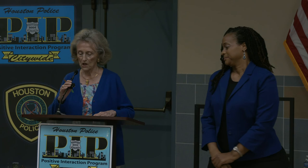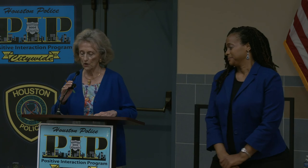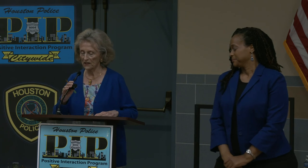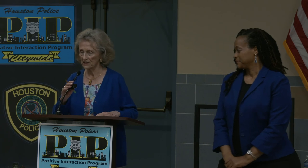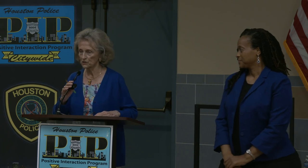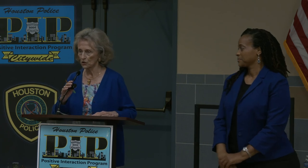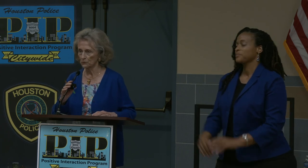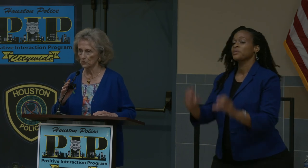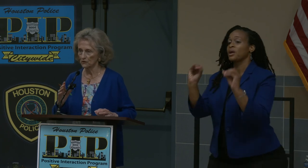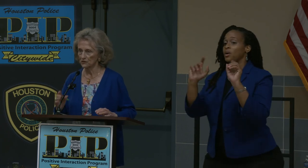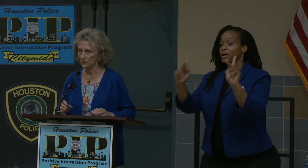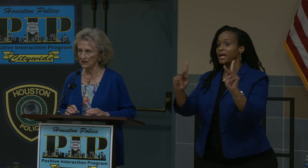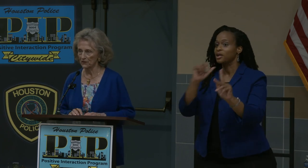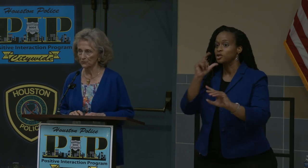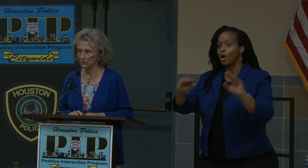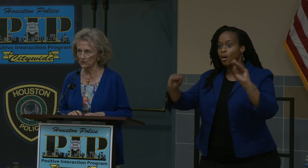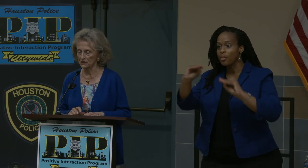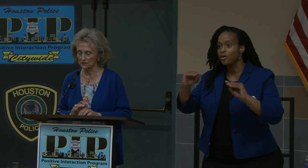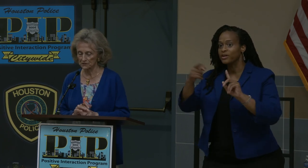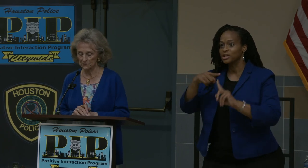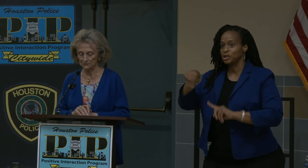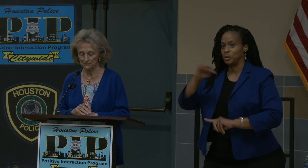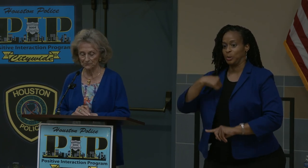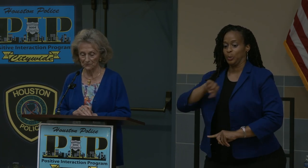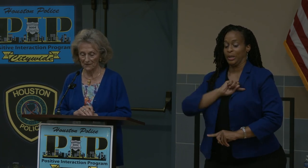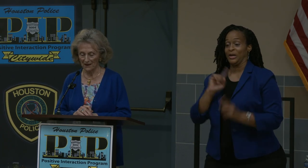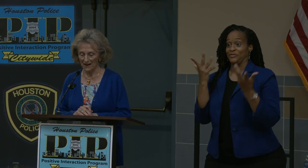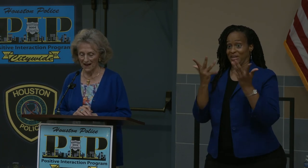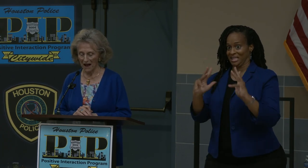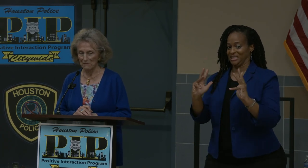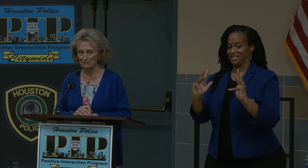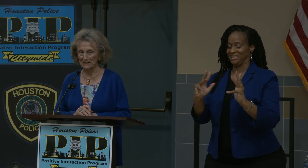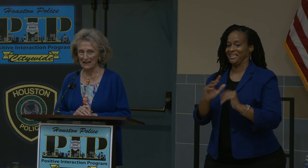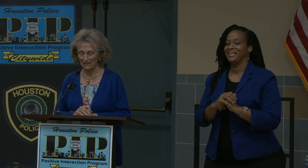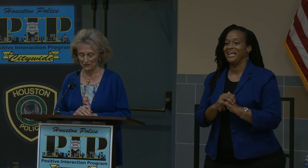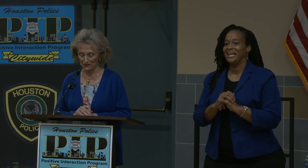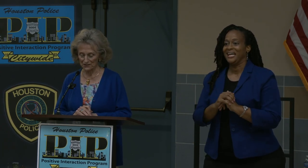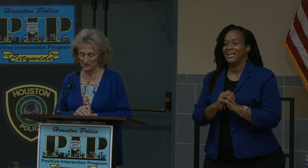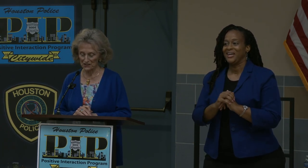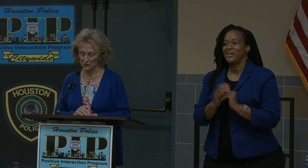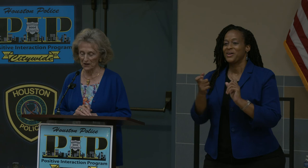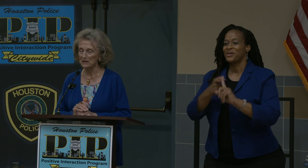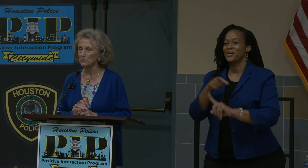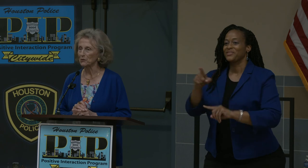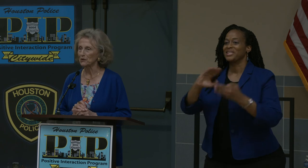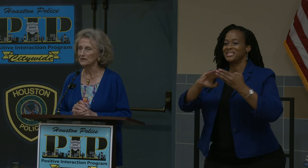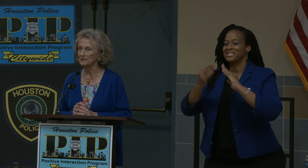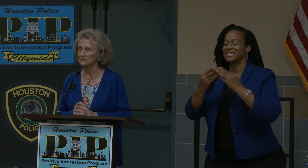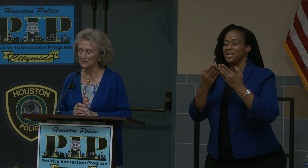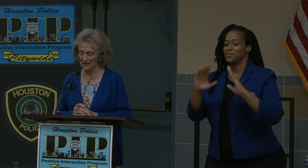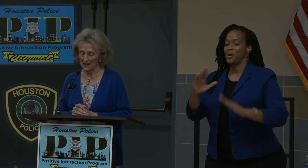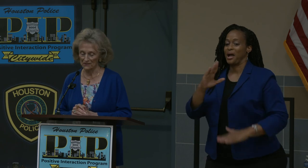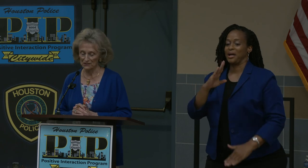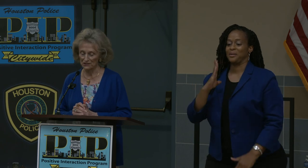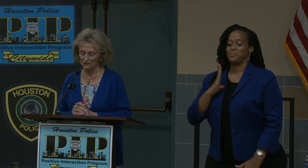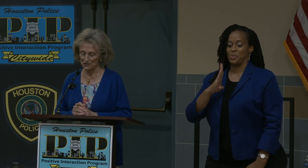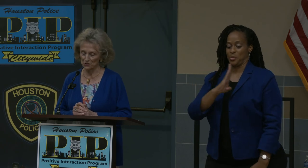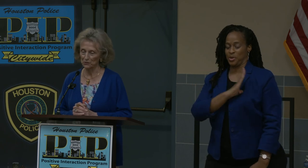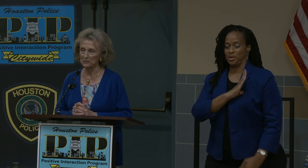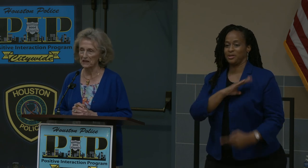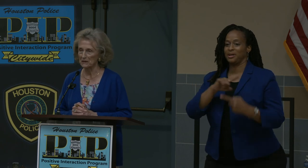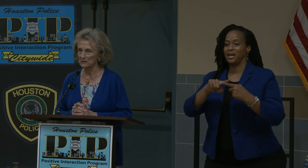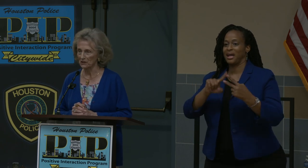okay don't move till we get through this on behalf of the citywide board and the divisional vip